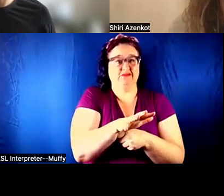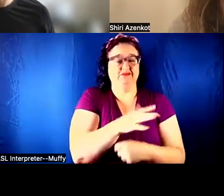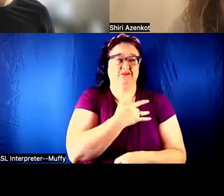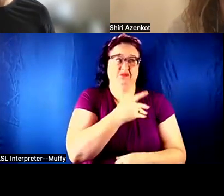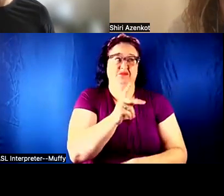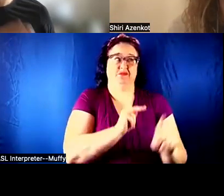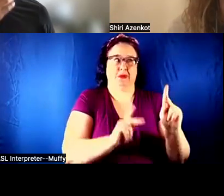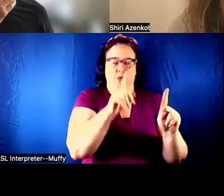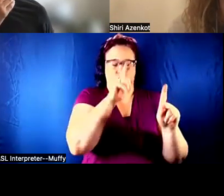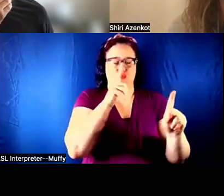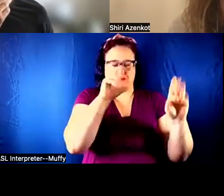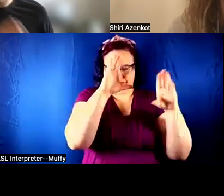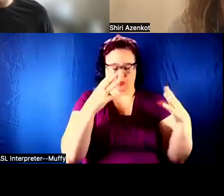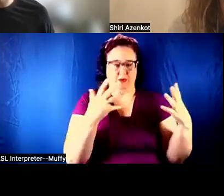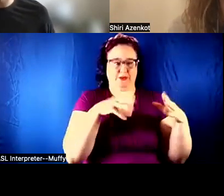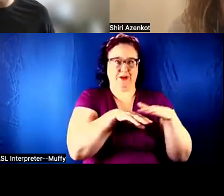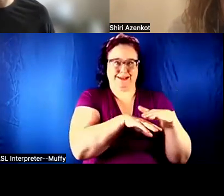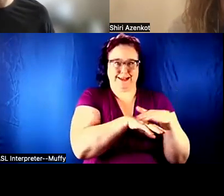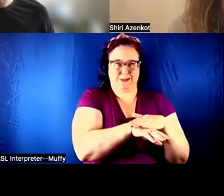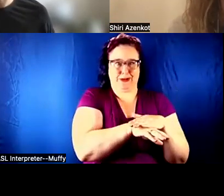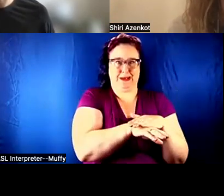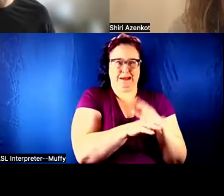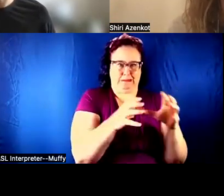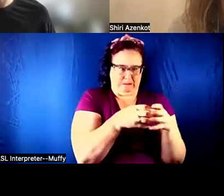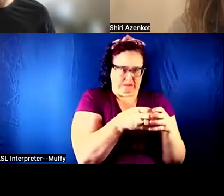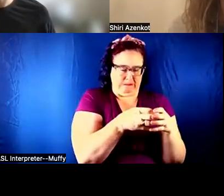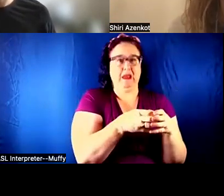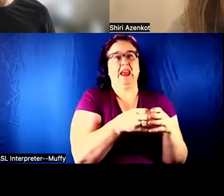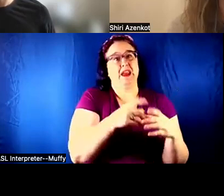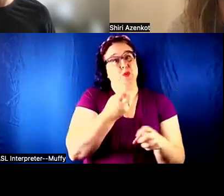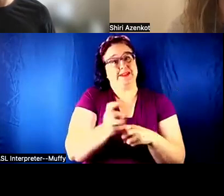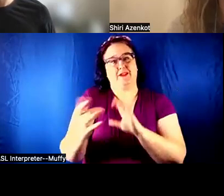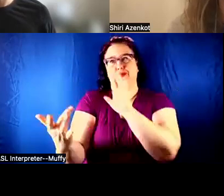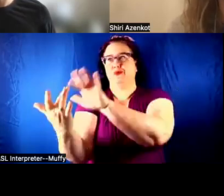TO CONTACT PEOPLE AND ACTUALLY GET A RESPONSE. OF COURSE, THEY ARE GOING TO BE BUSY WITH EVERYTHING